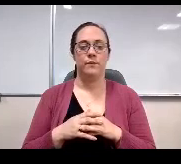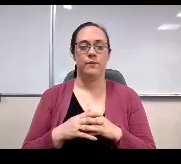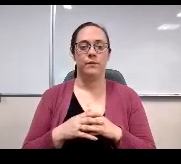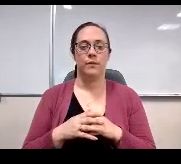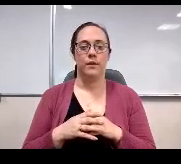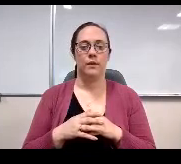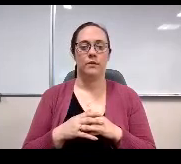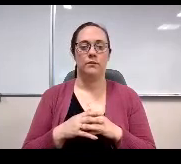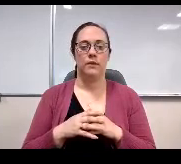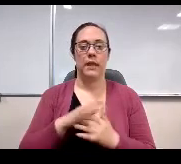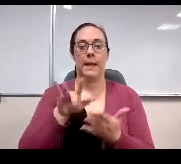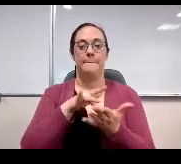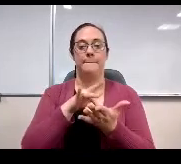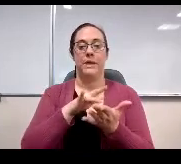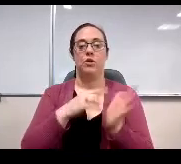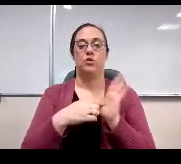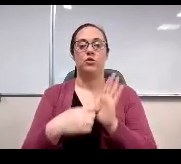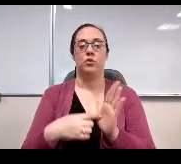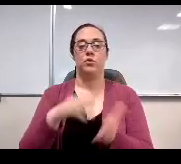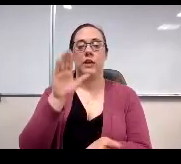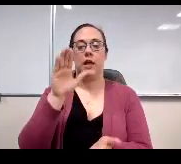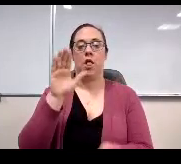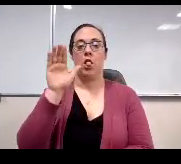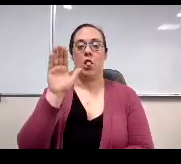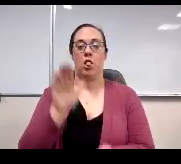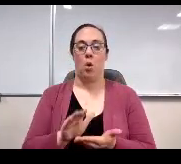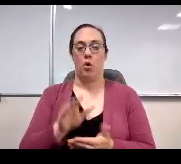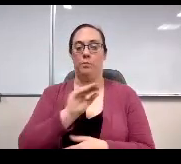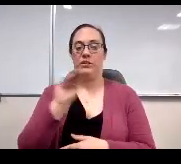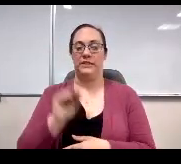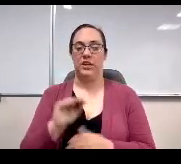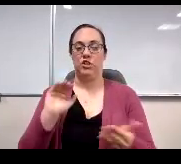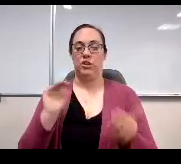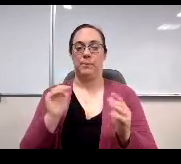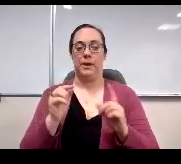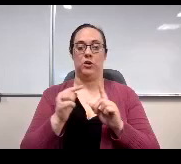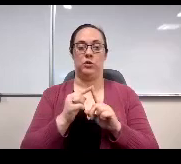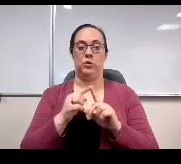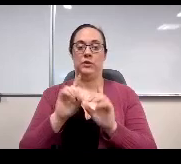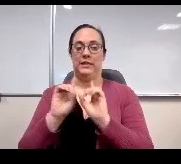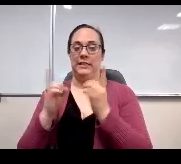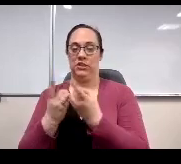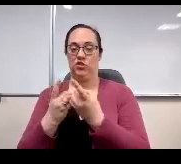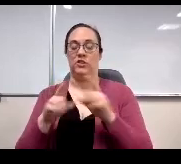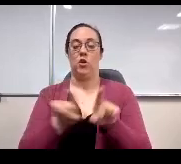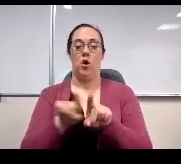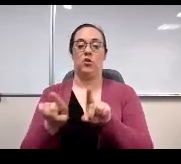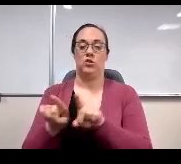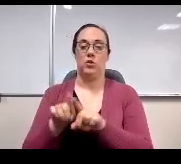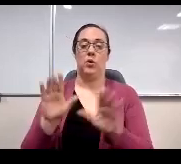The middle level shows lower percentages among staff and parents when compared to the district data as well as previous years data.